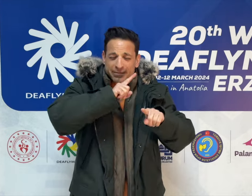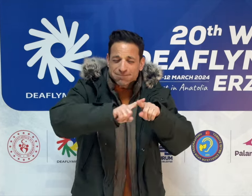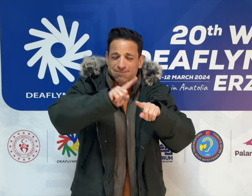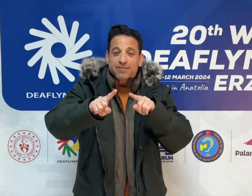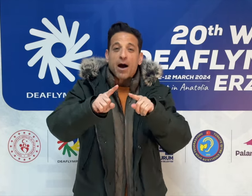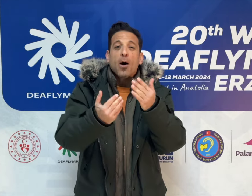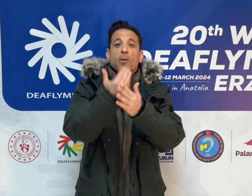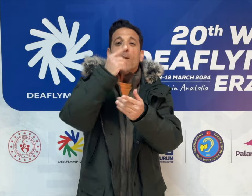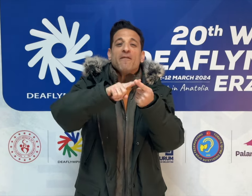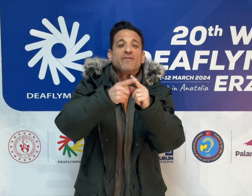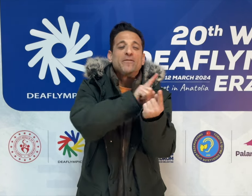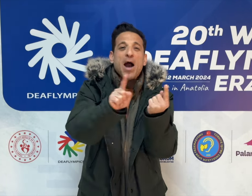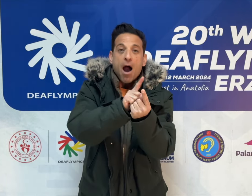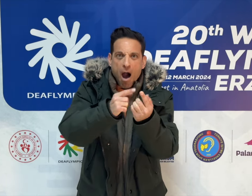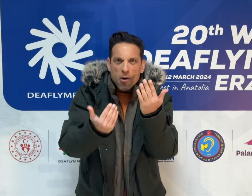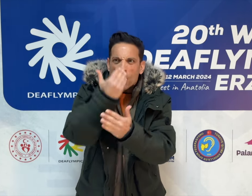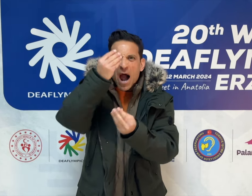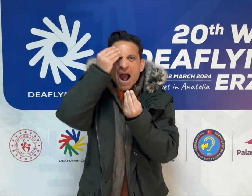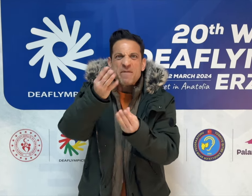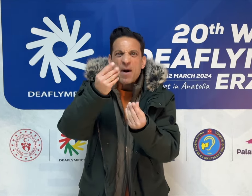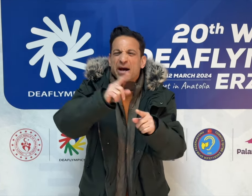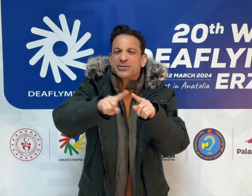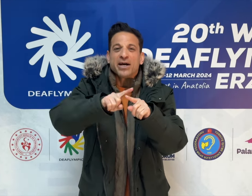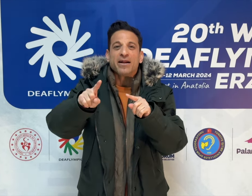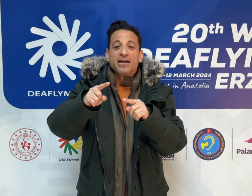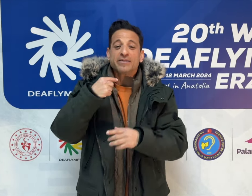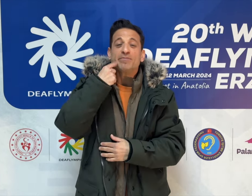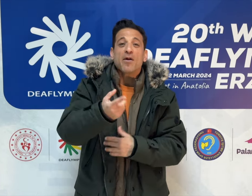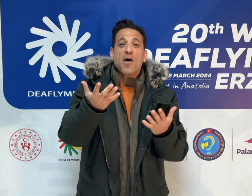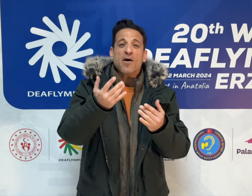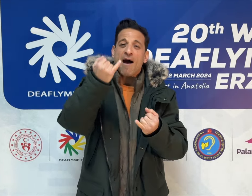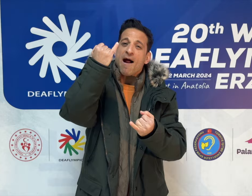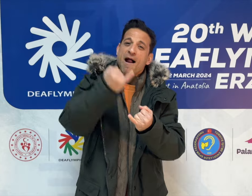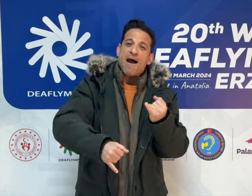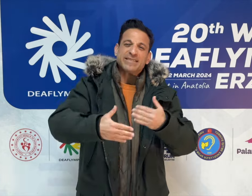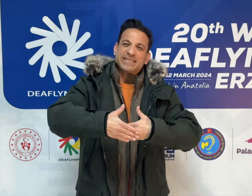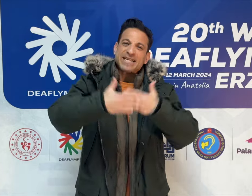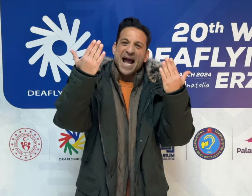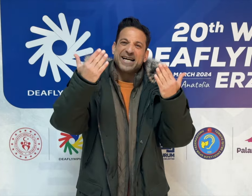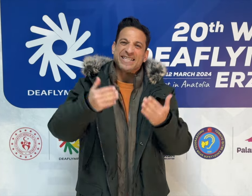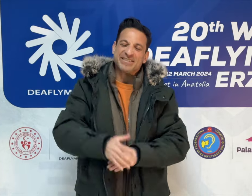something new. Tomorrow will be the last day.